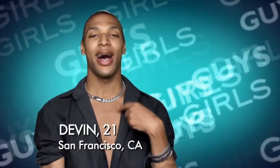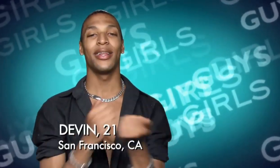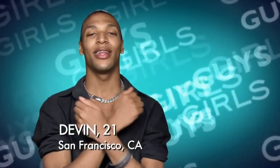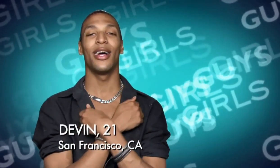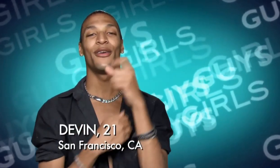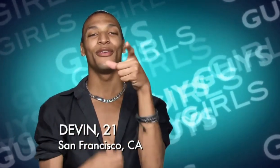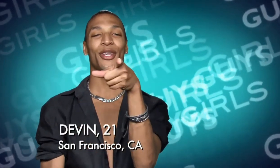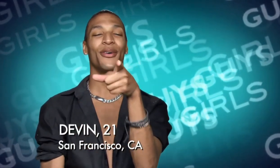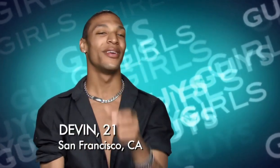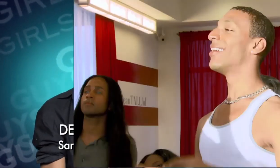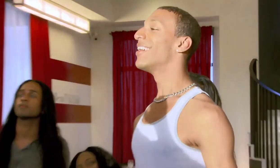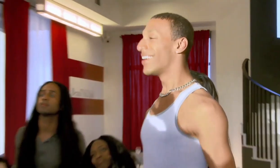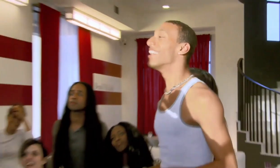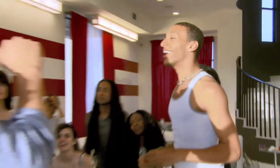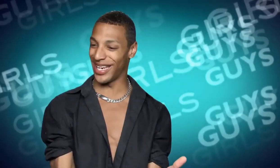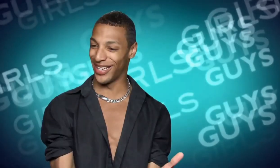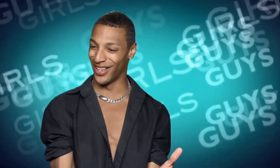I love you, oh I'm getting good